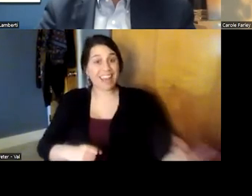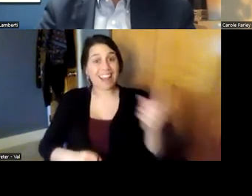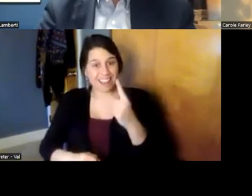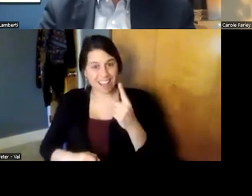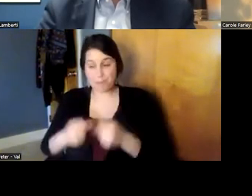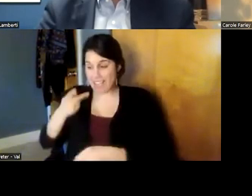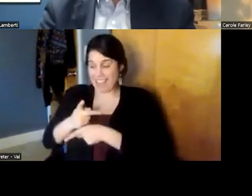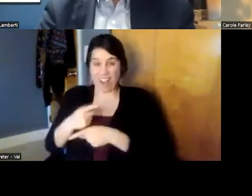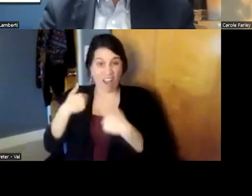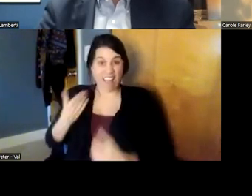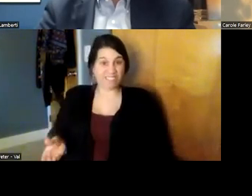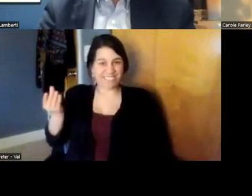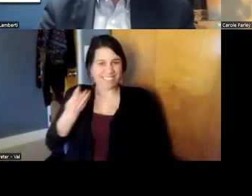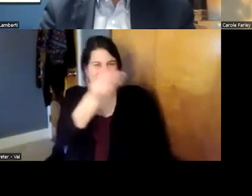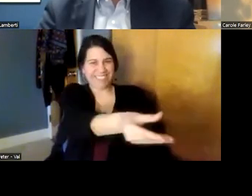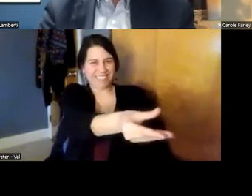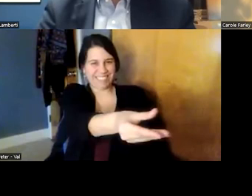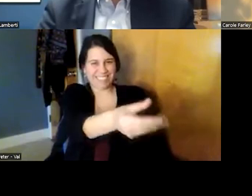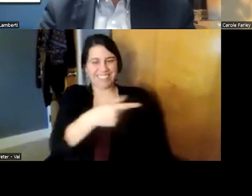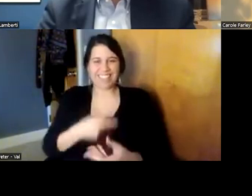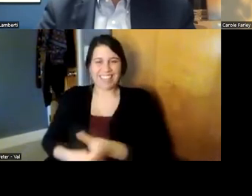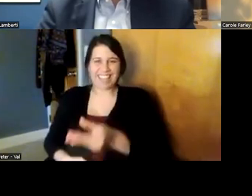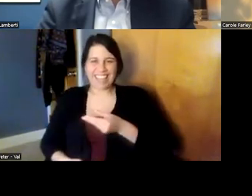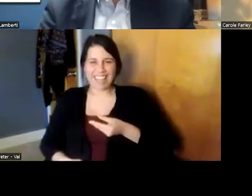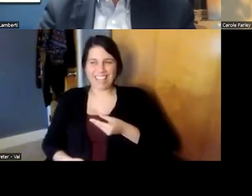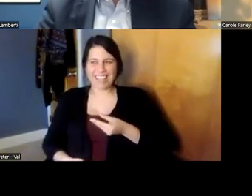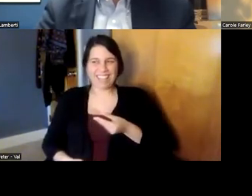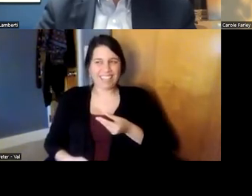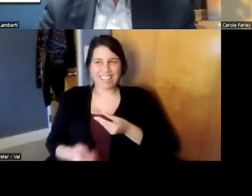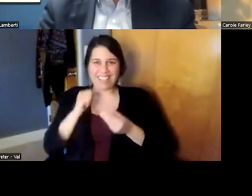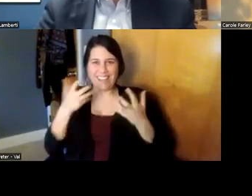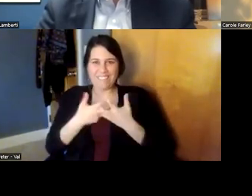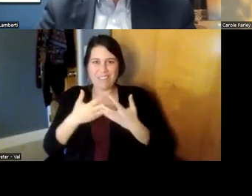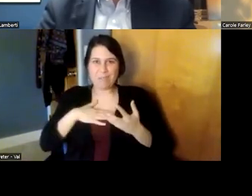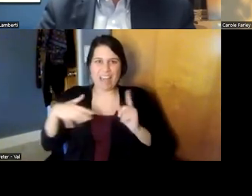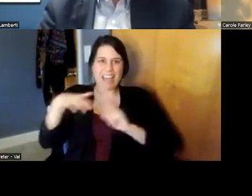that didn't really fit what they were looking for what they needed where they were what they could